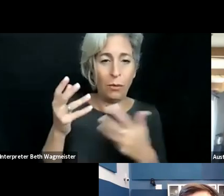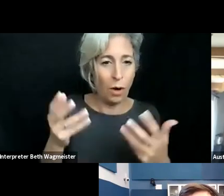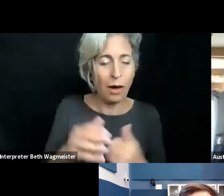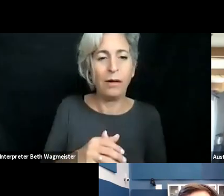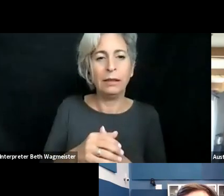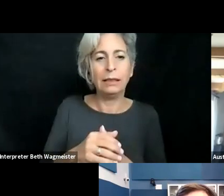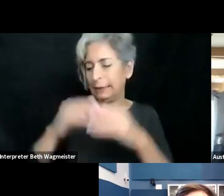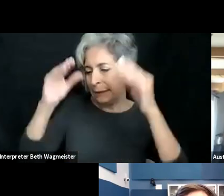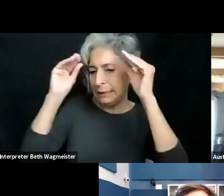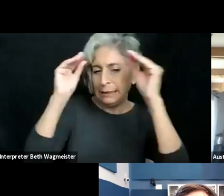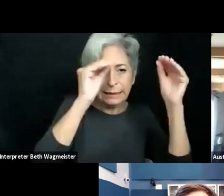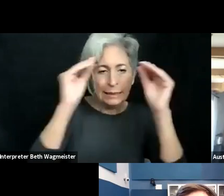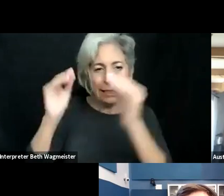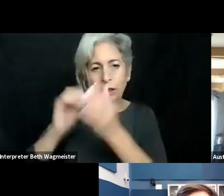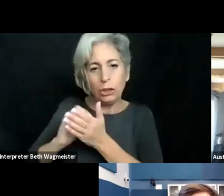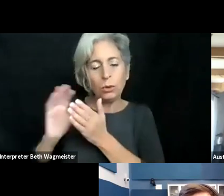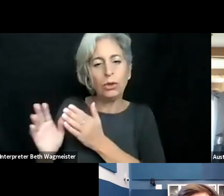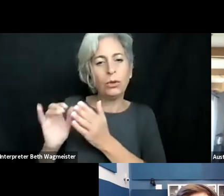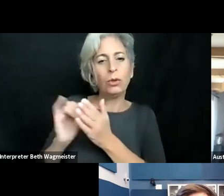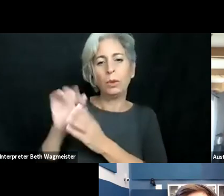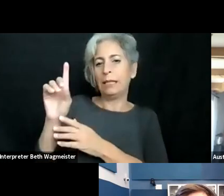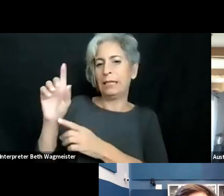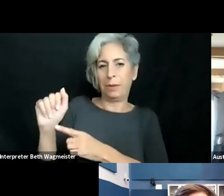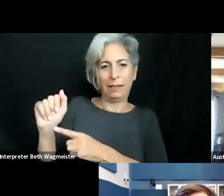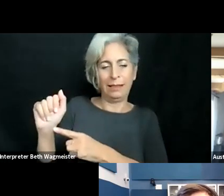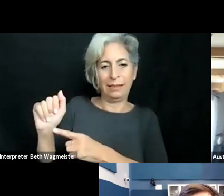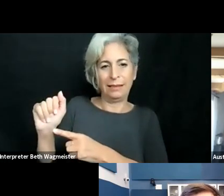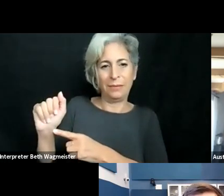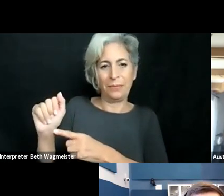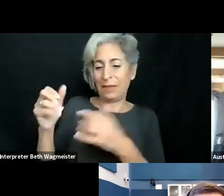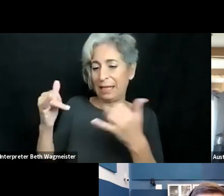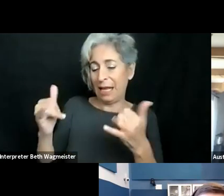digital format. At the same time, we have a huge